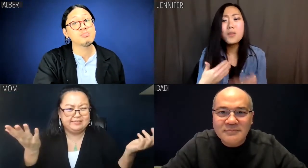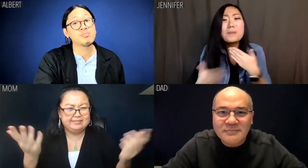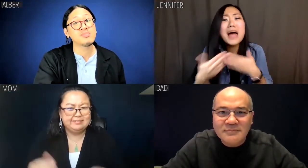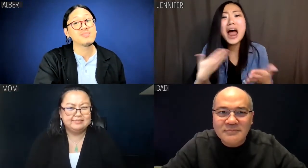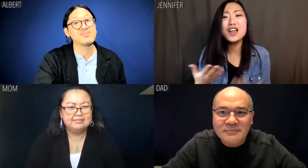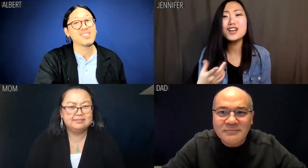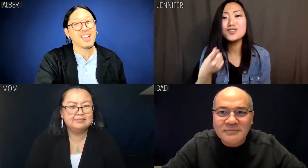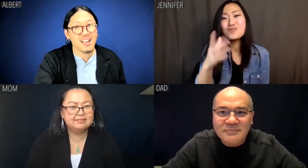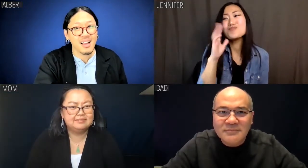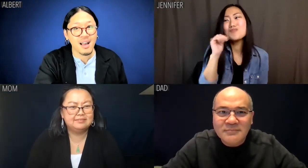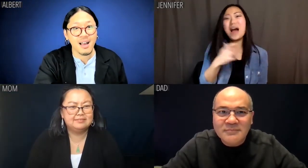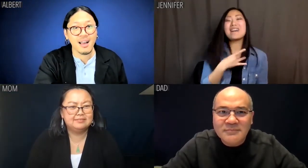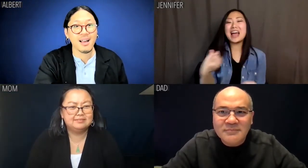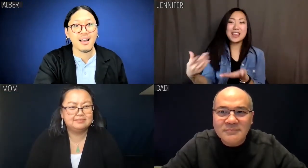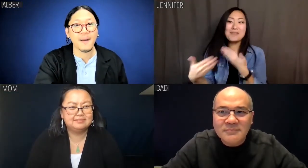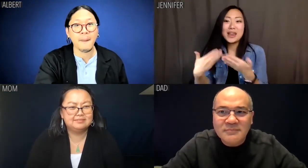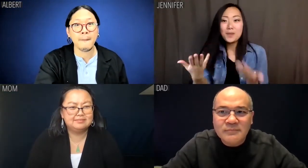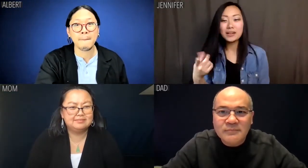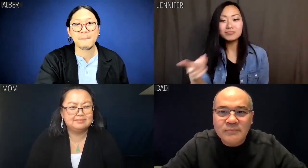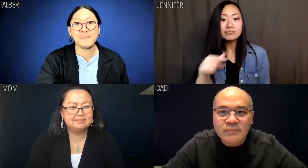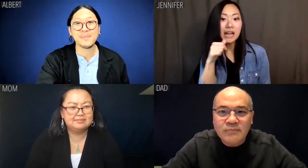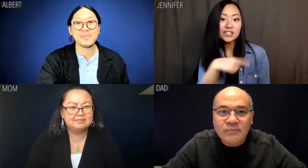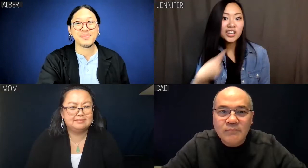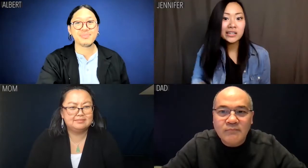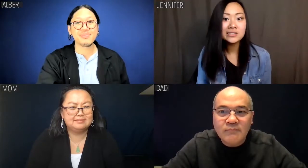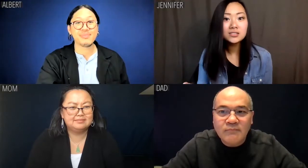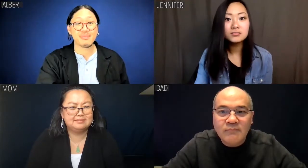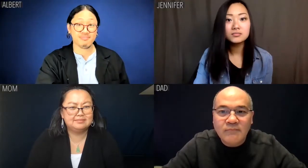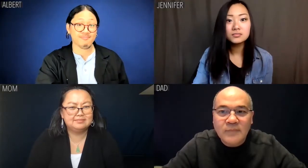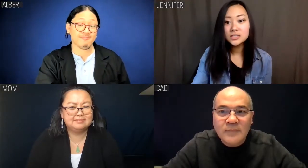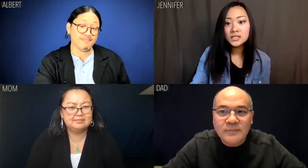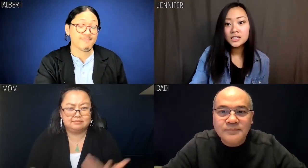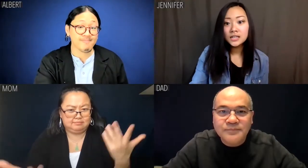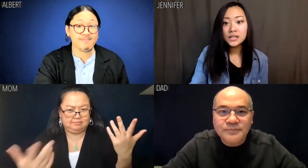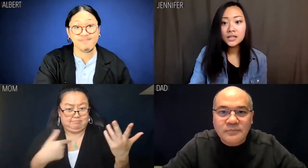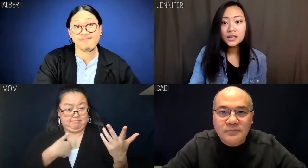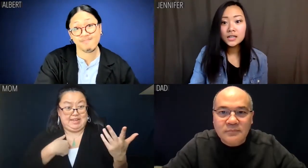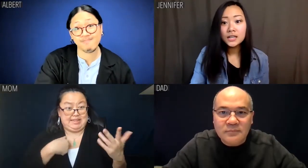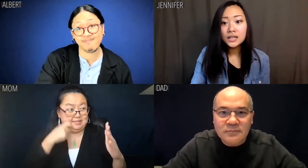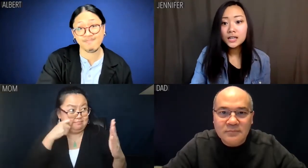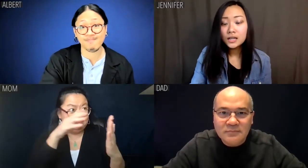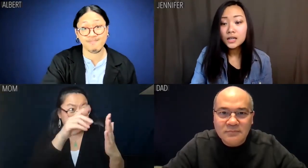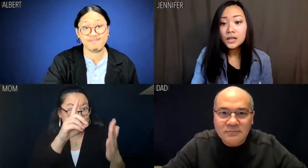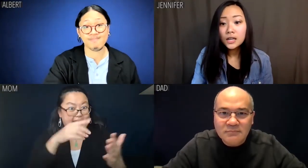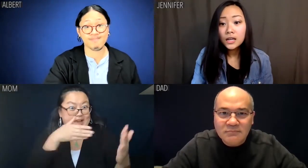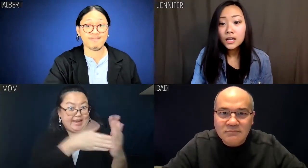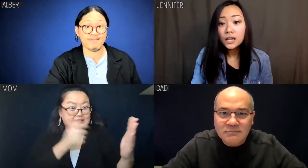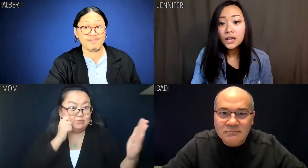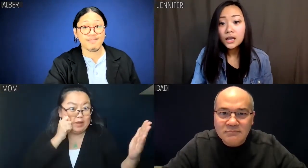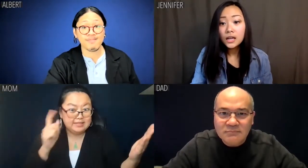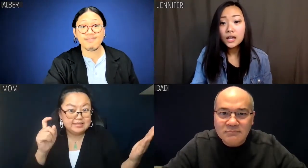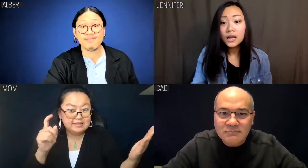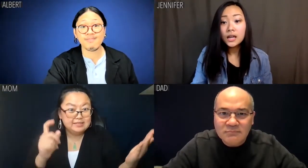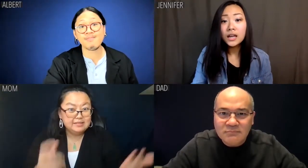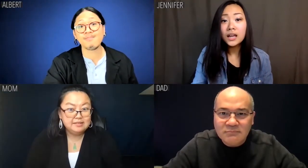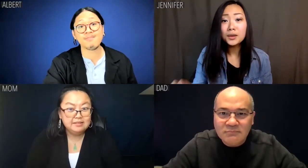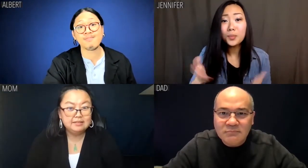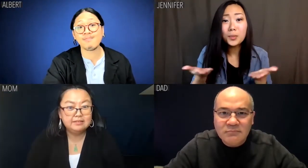Jennifer: What does it matter? You wouldn't have liked him anyway because he wasn't Chinese. Mom: What am I, a bigot?